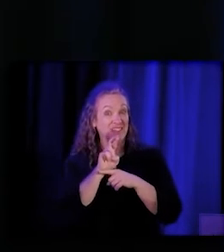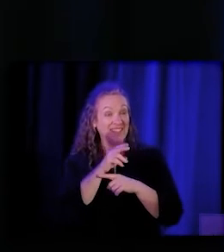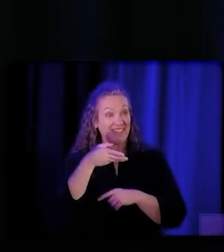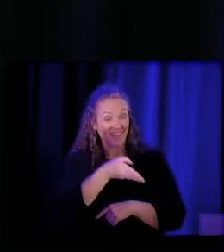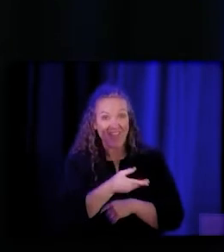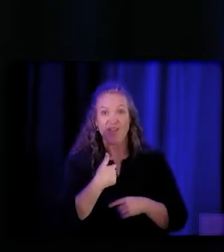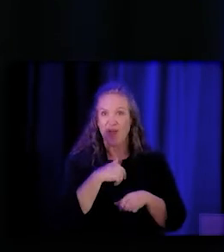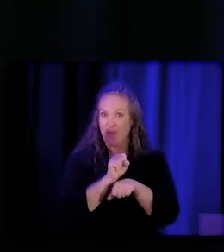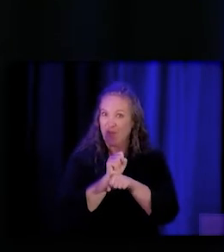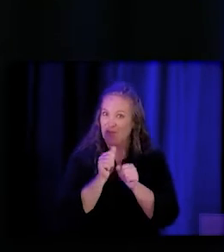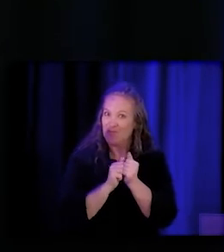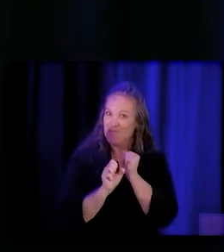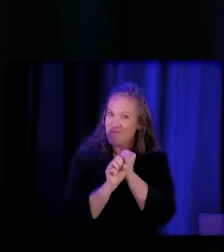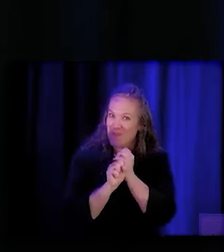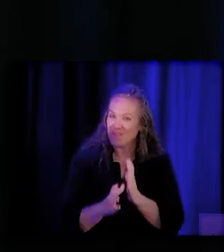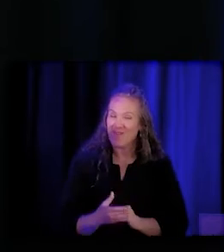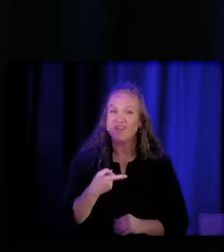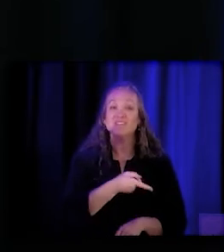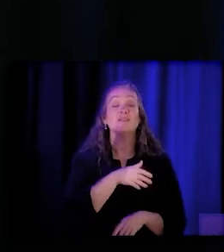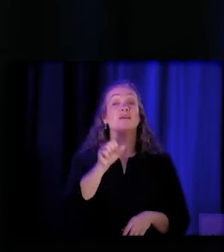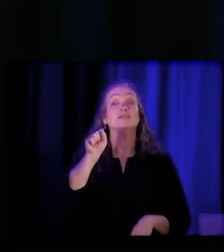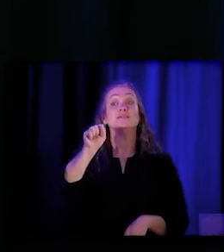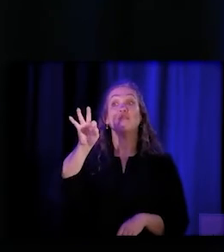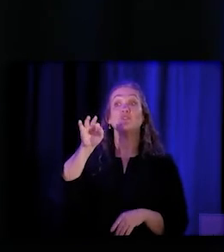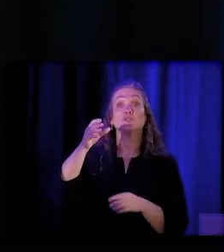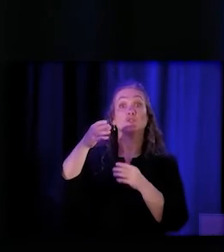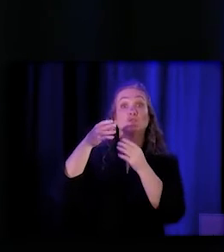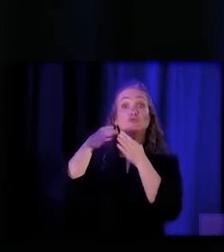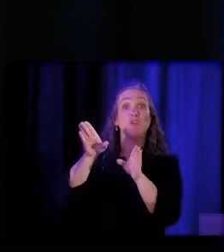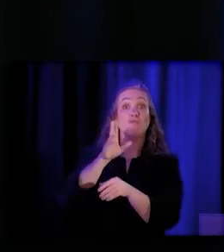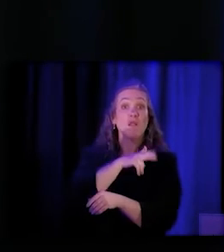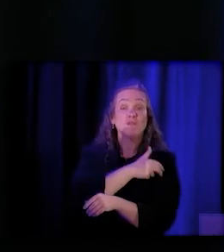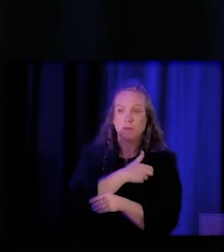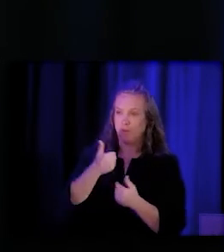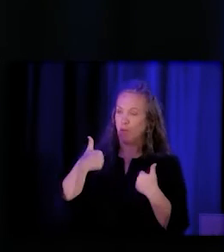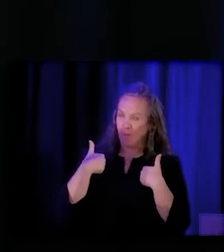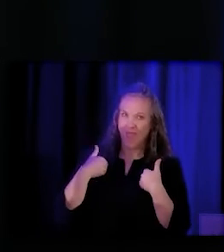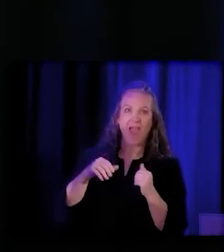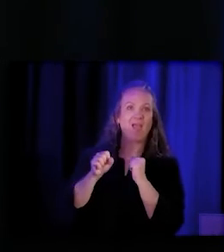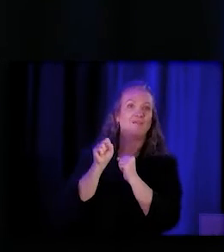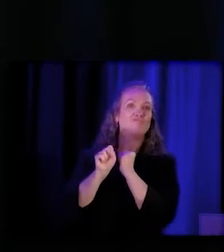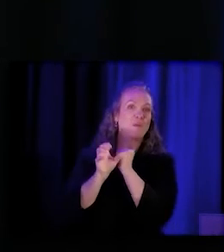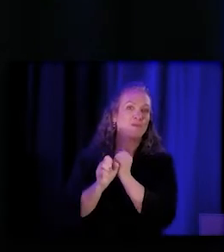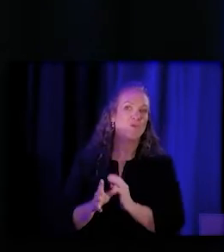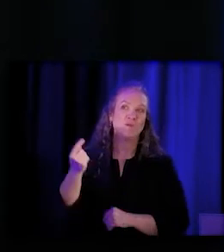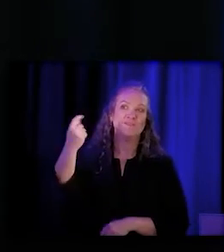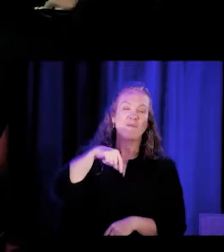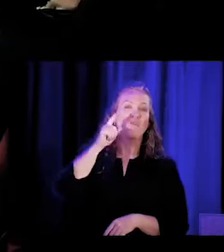And at San Francisco General, we had our Promotores coming into our clinics, doing oral health screenings for our kids.